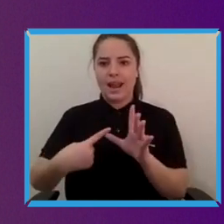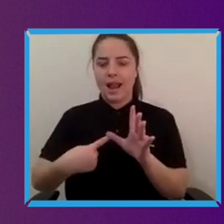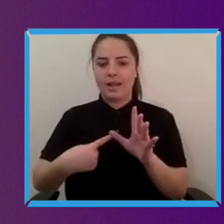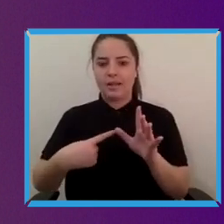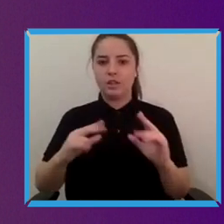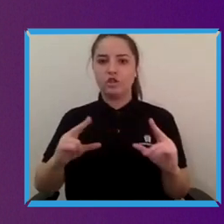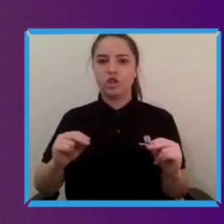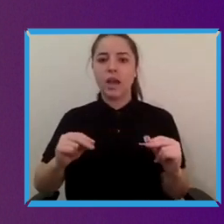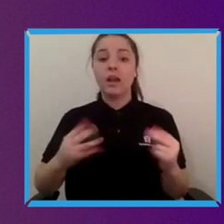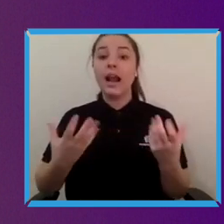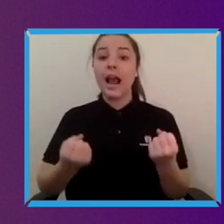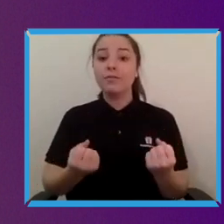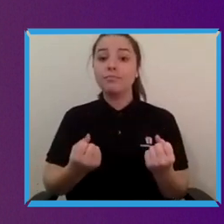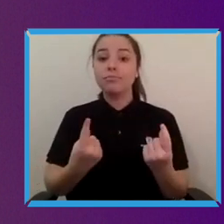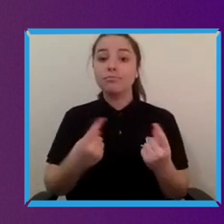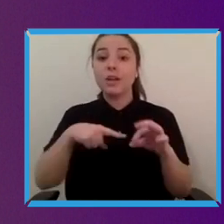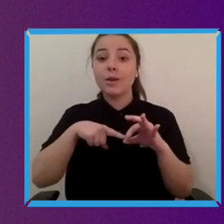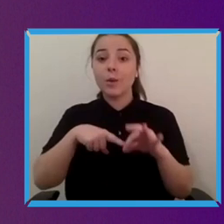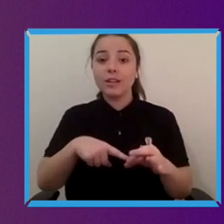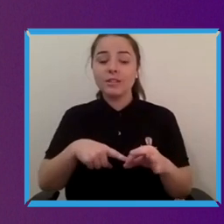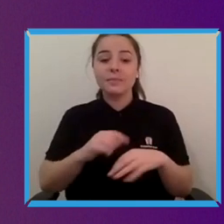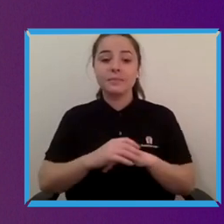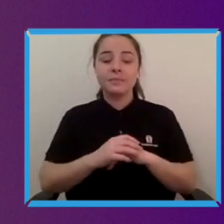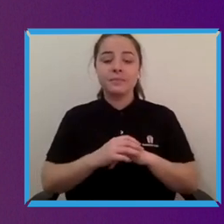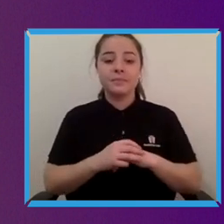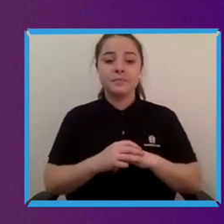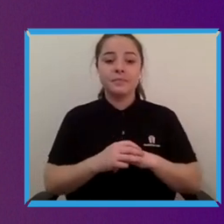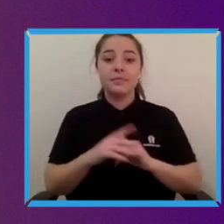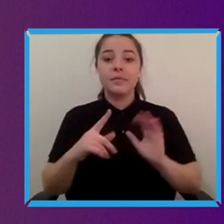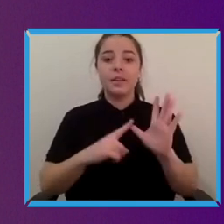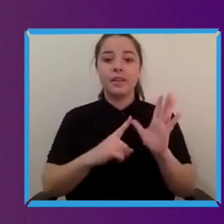through on the chat function as well. Alice has asked what changes would